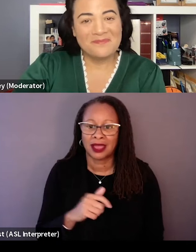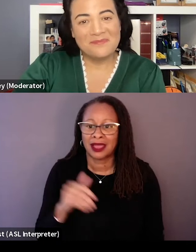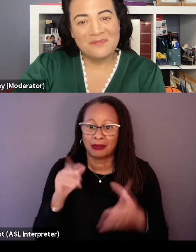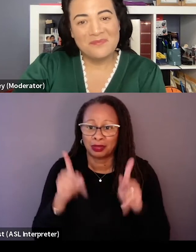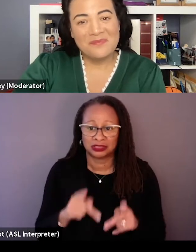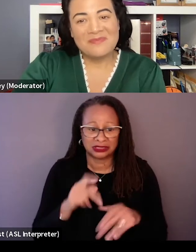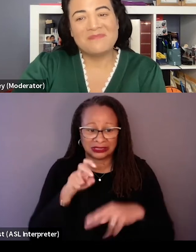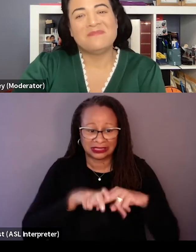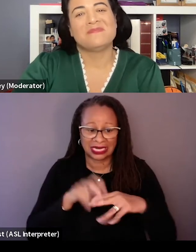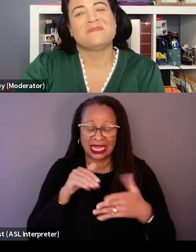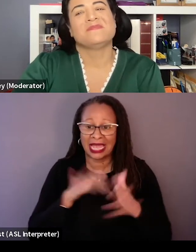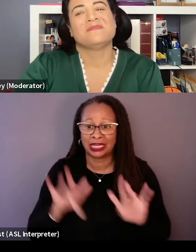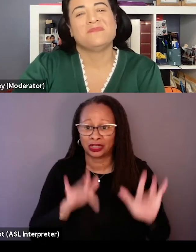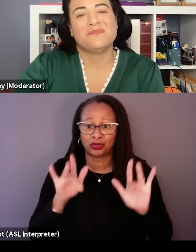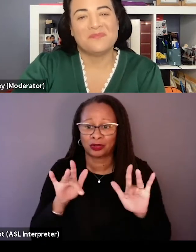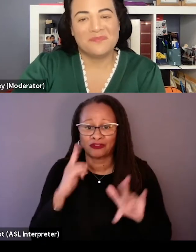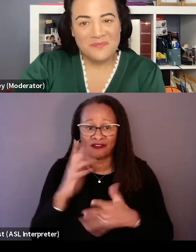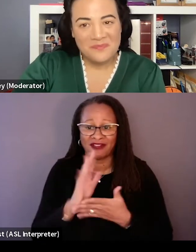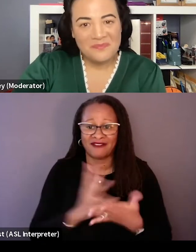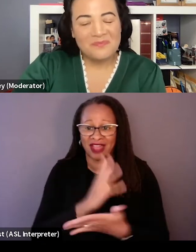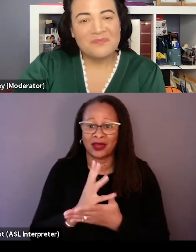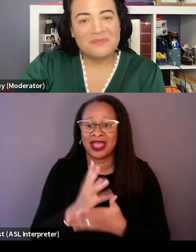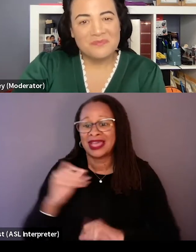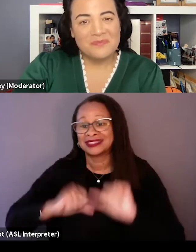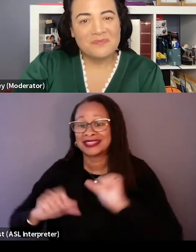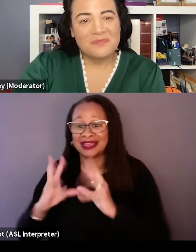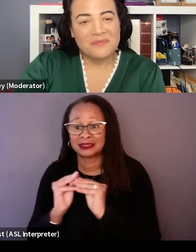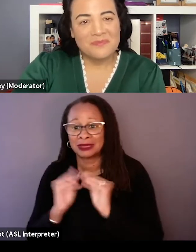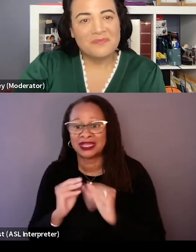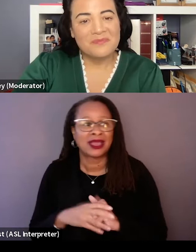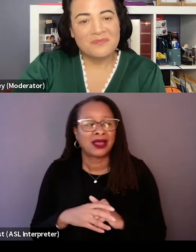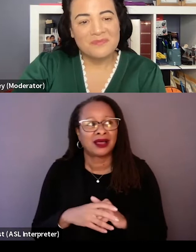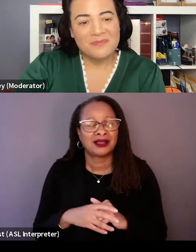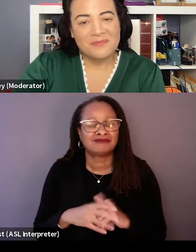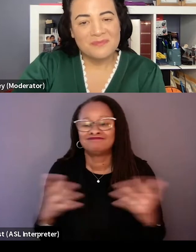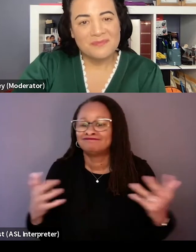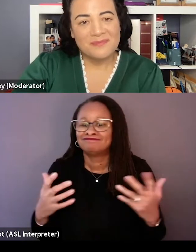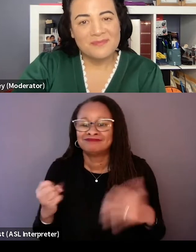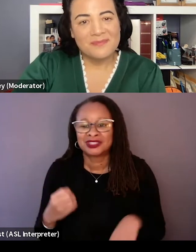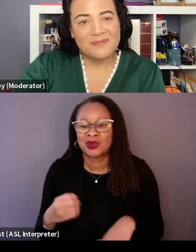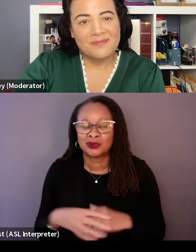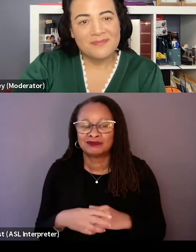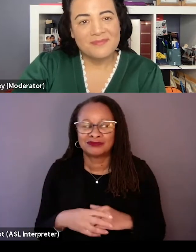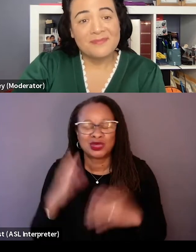and then like a science meeting but you can't skip those 'cause you don't know, right? You don't get a tape that says this is gonna have